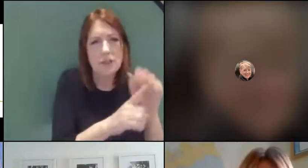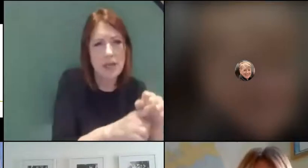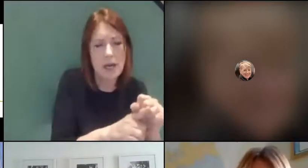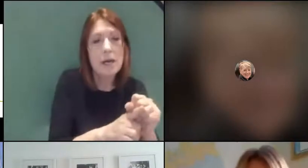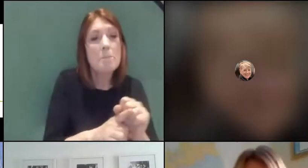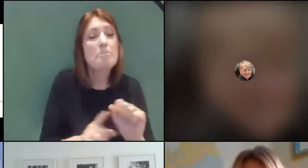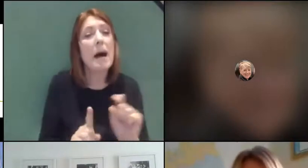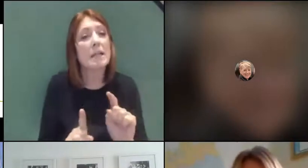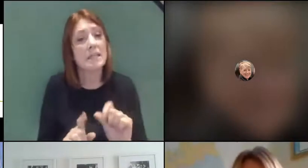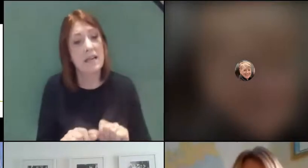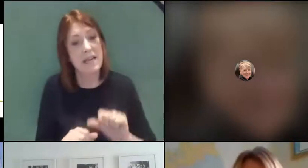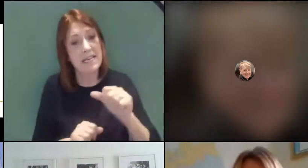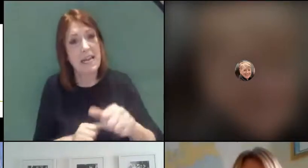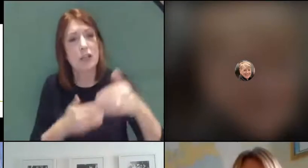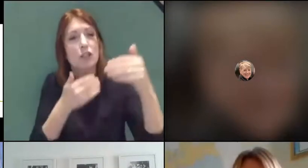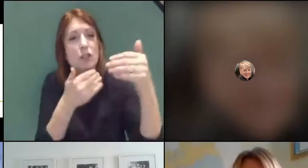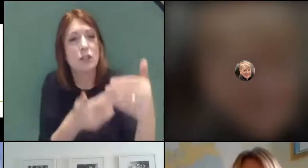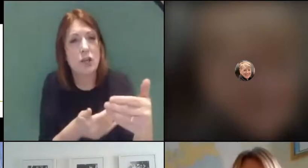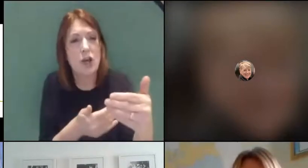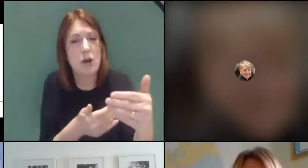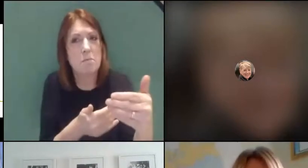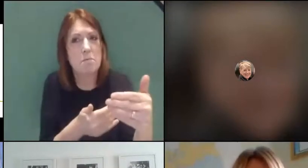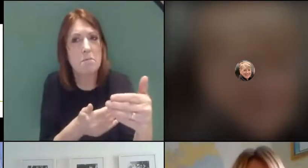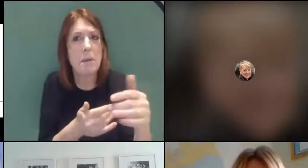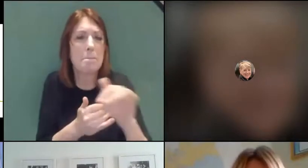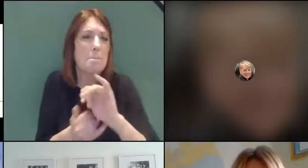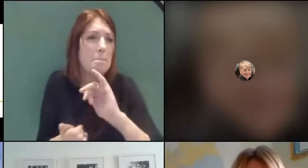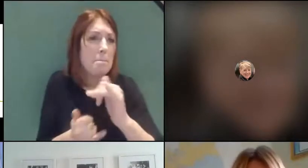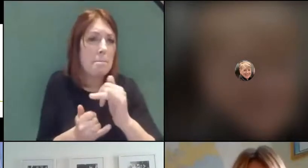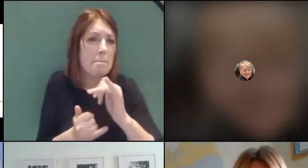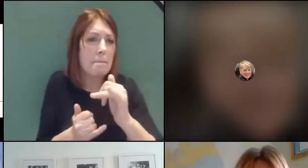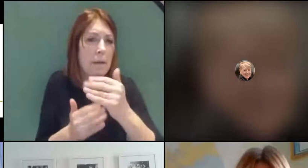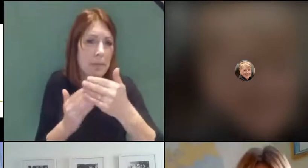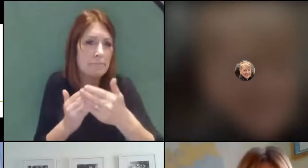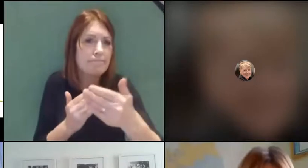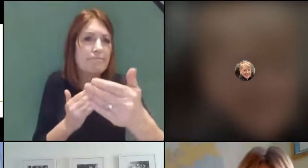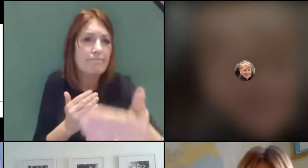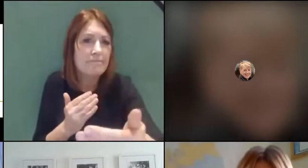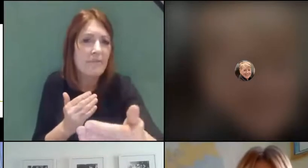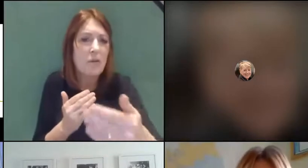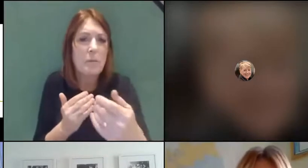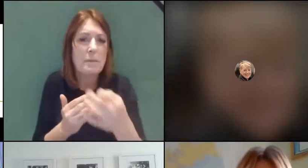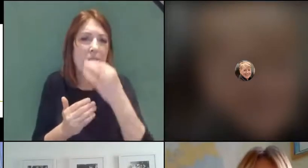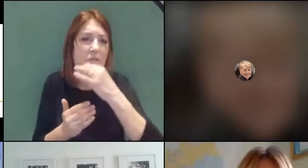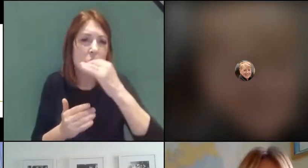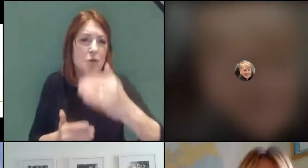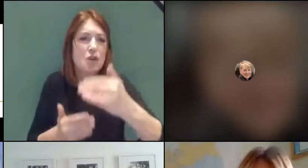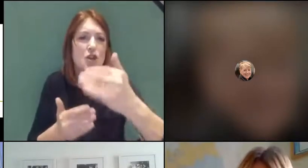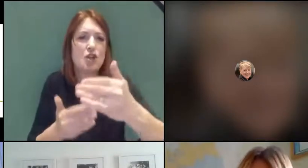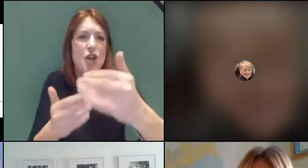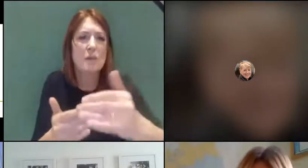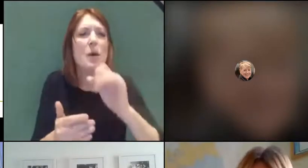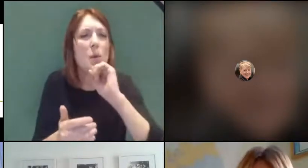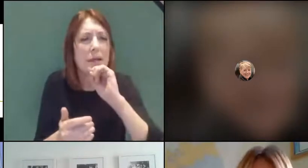the next term and perhaps going forward for another few terms, we'll see a blended approach